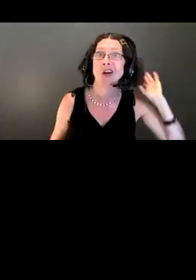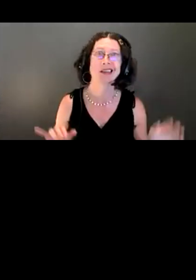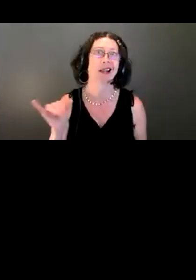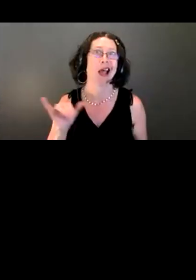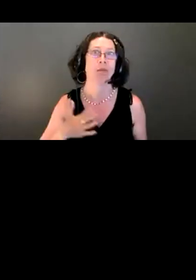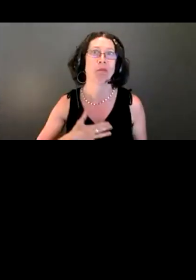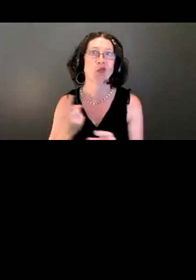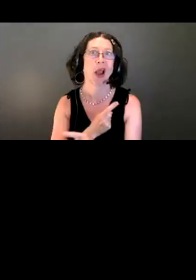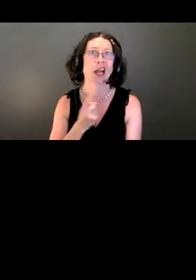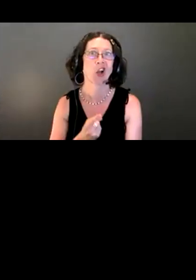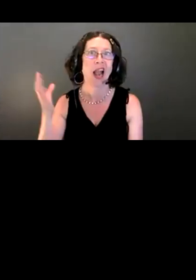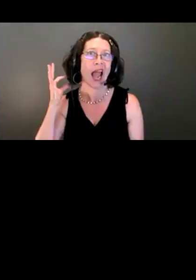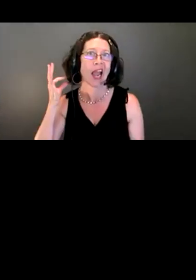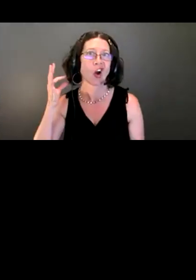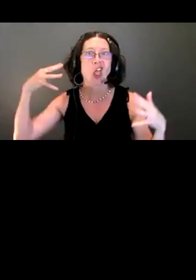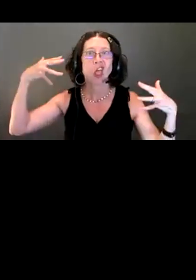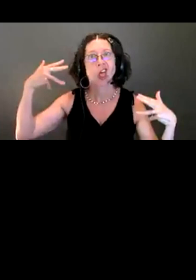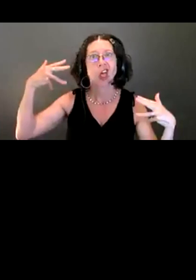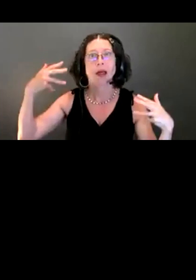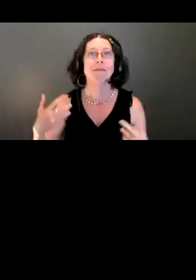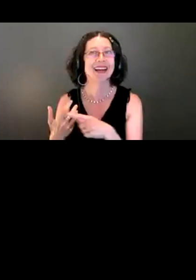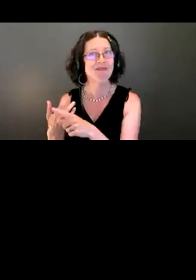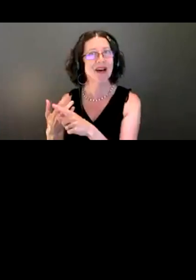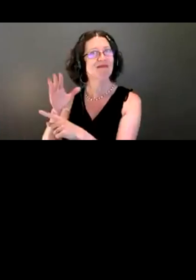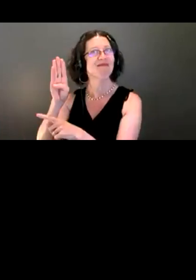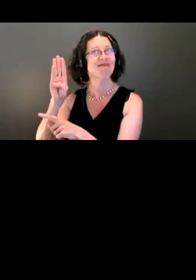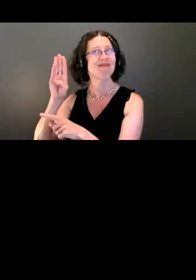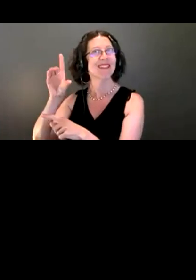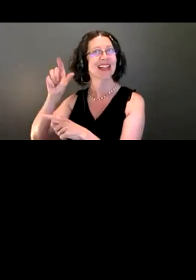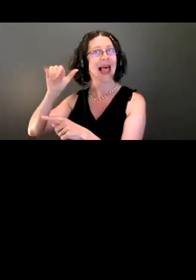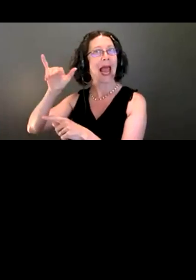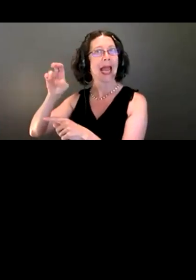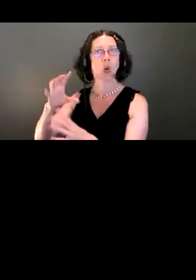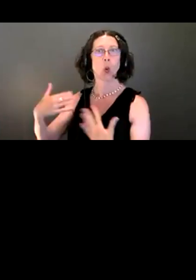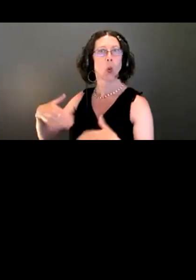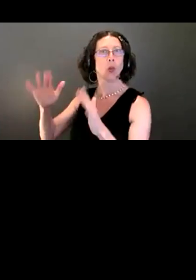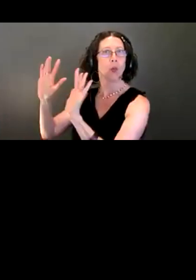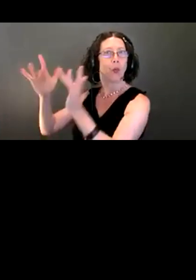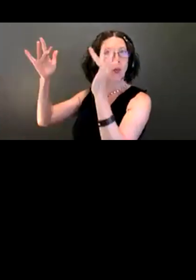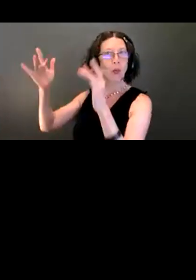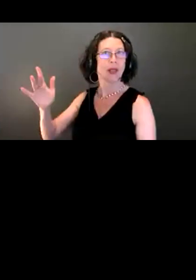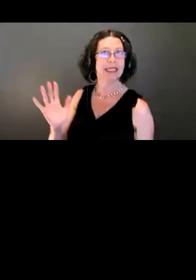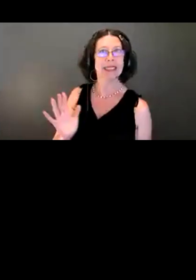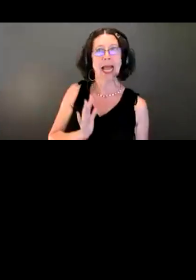And Blayne, aside from being such a great partner, he's always so dapper and well put together. So impressive.